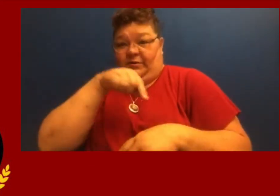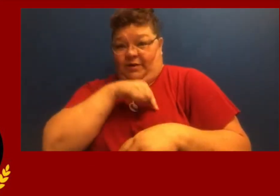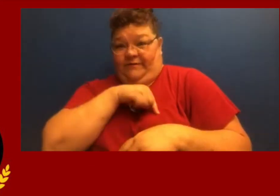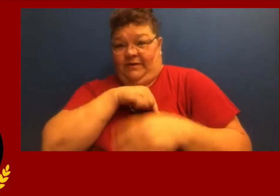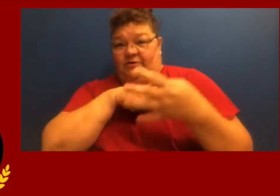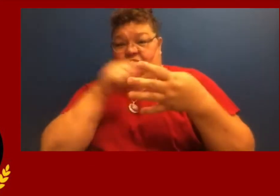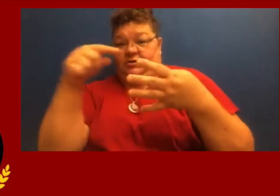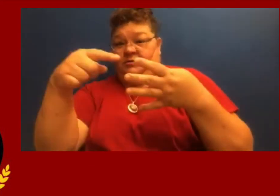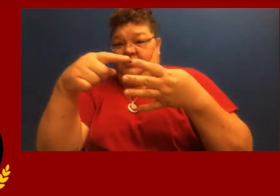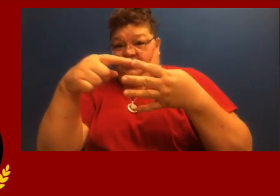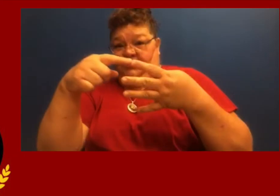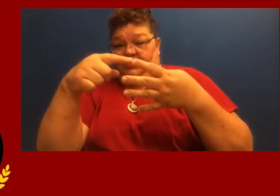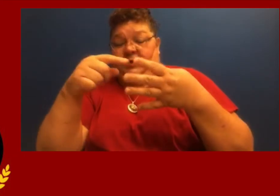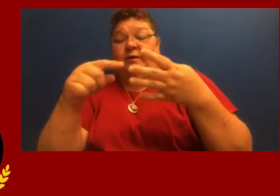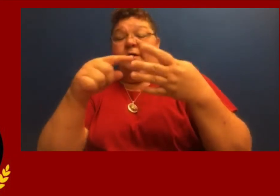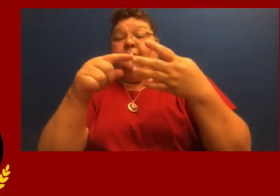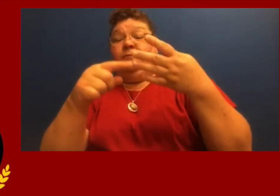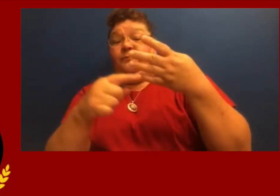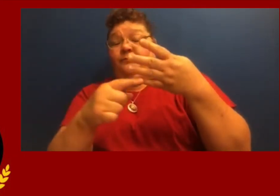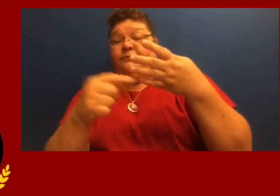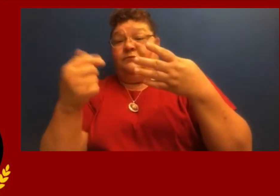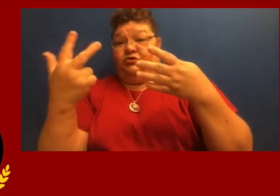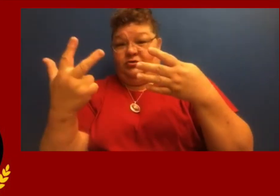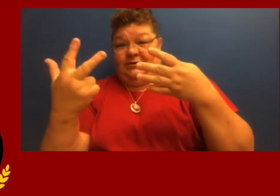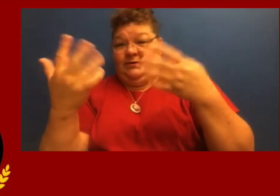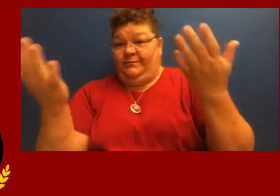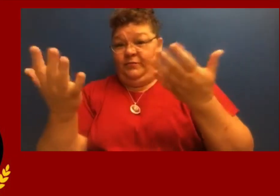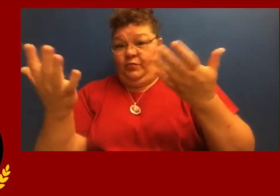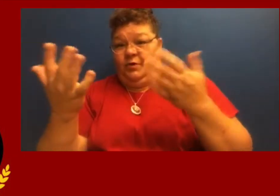That's the first qualification.